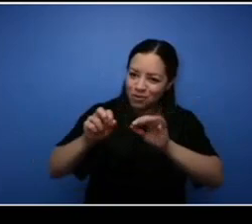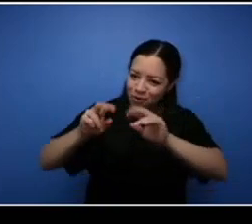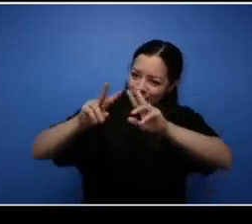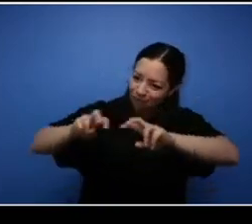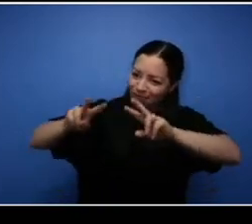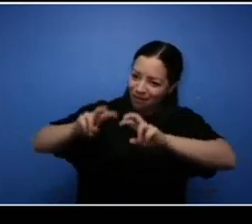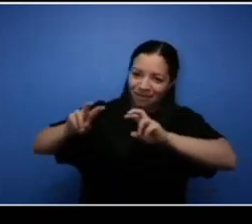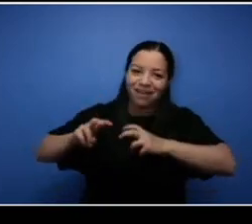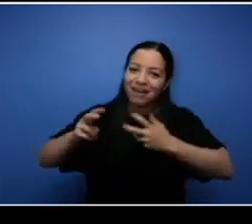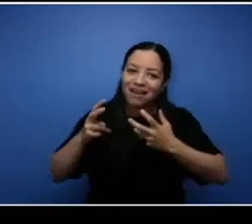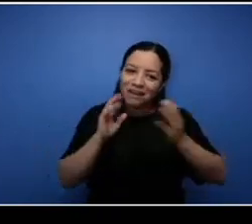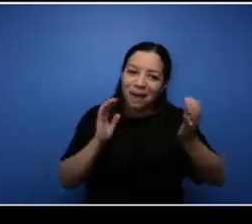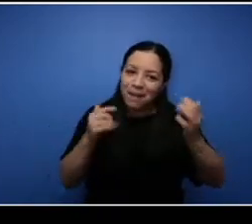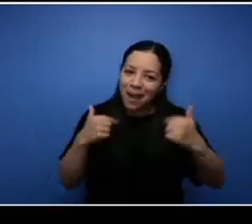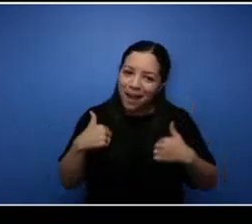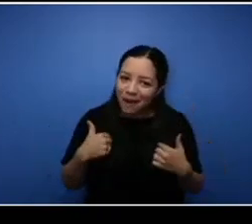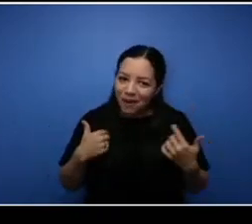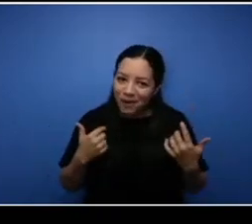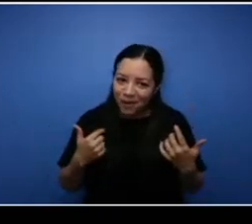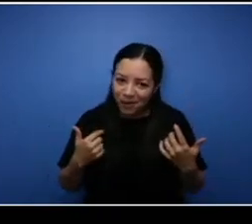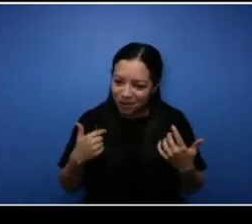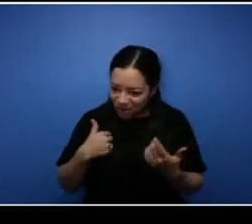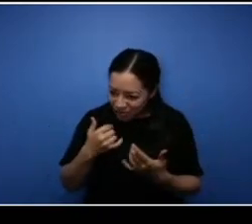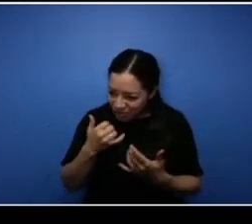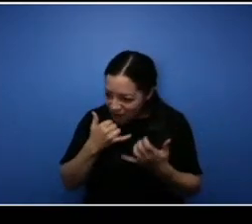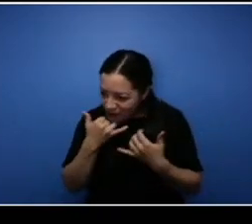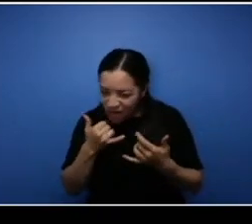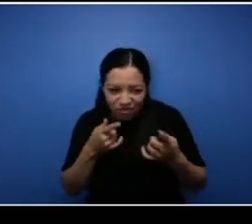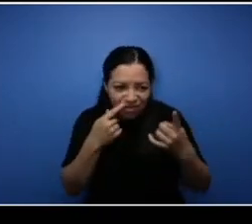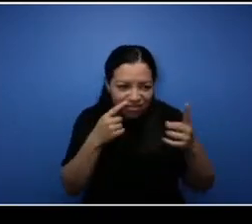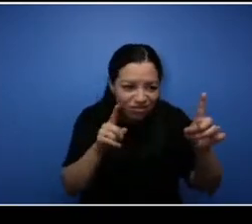you're doing wrong to what someone else has done correctly because you don't know what